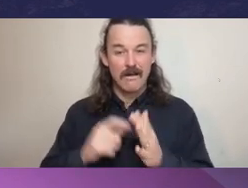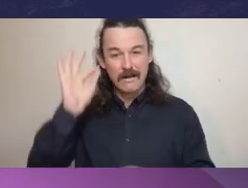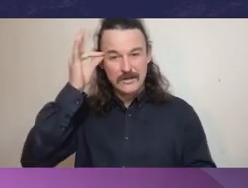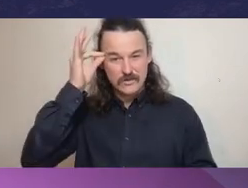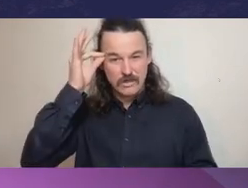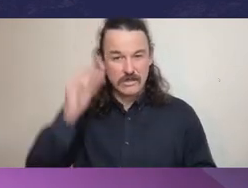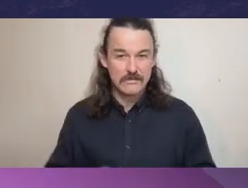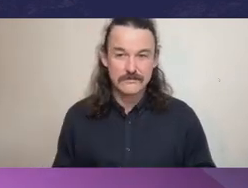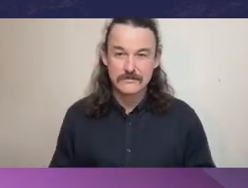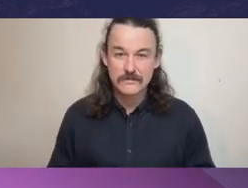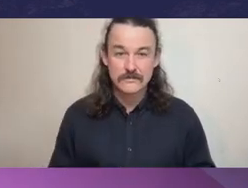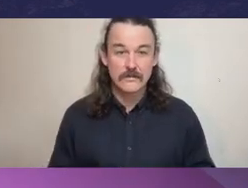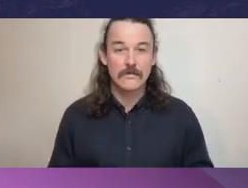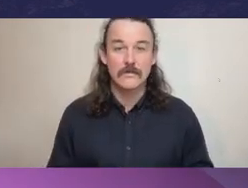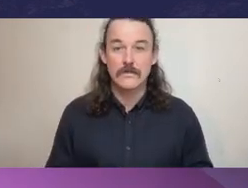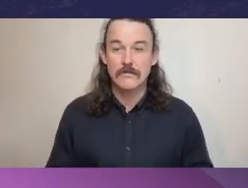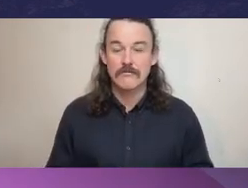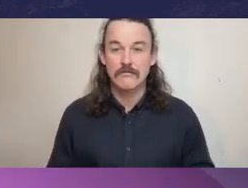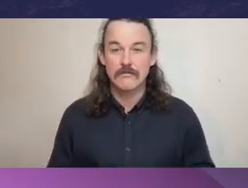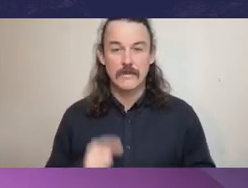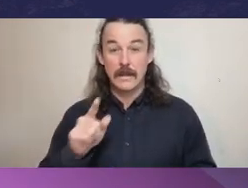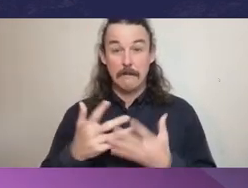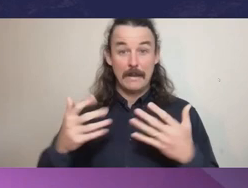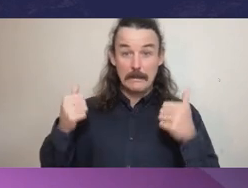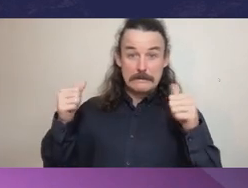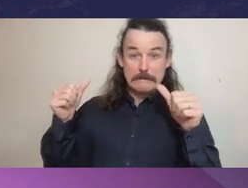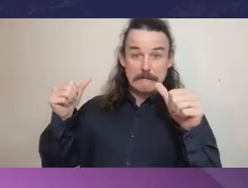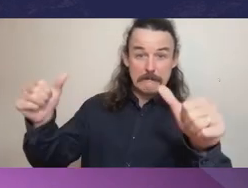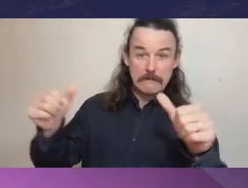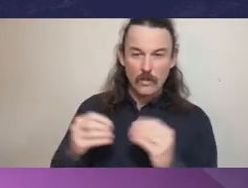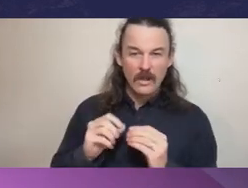Robert’s significant achievements in legal practice were recognized